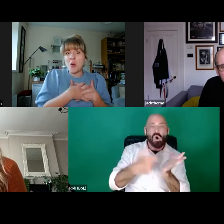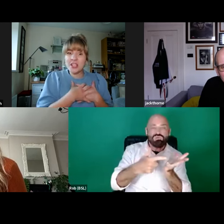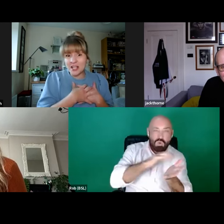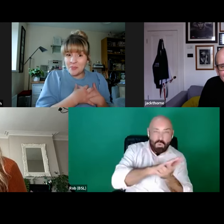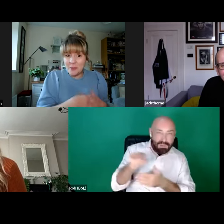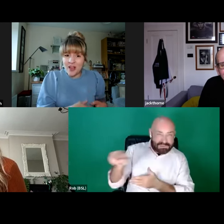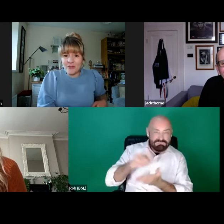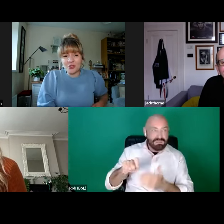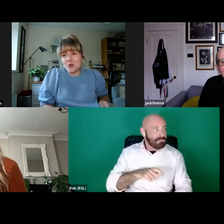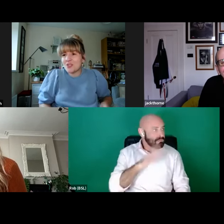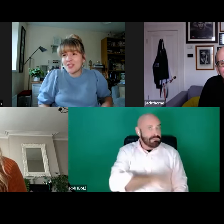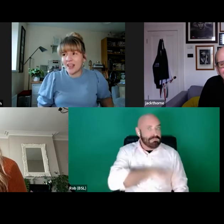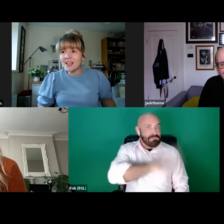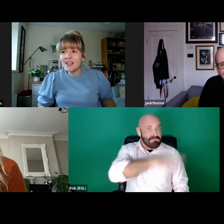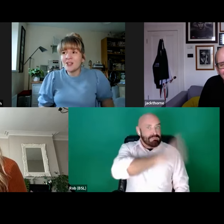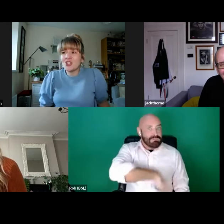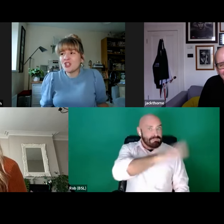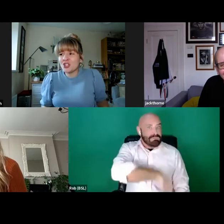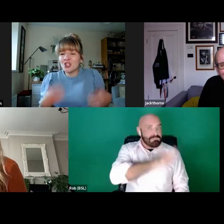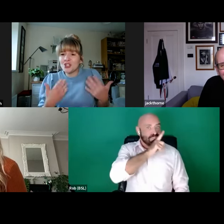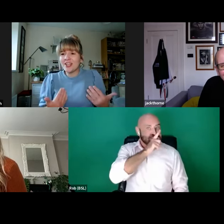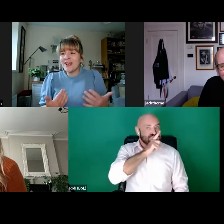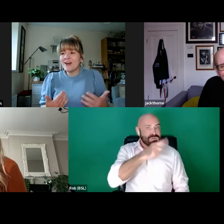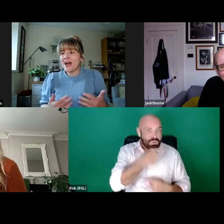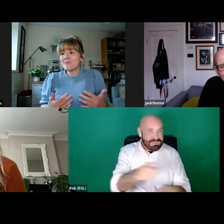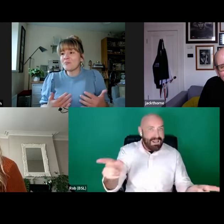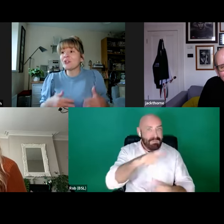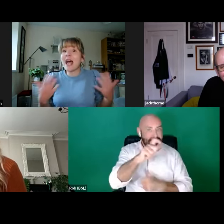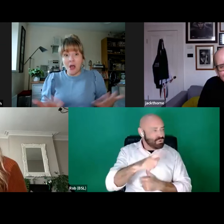"What are you telling people that for? Don't say that!"